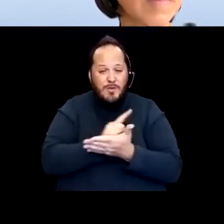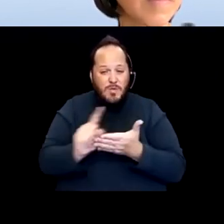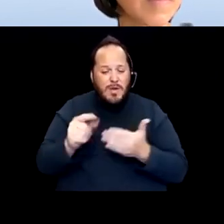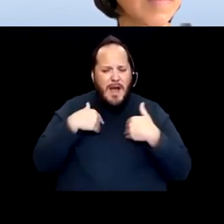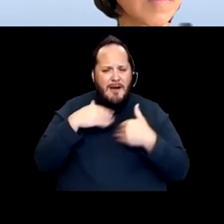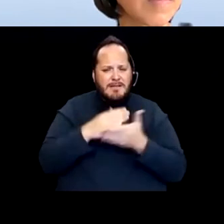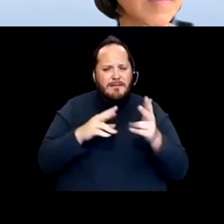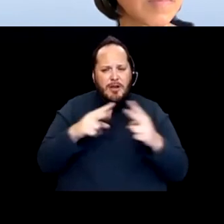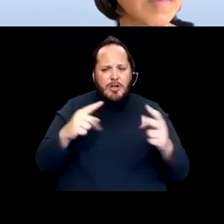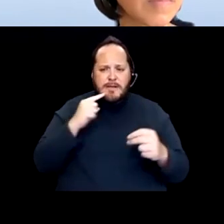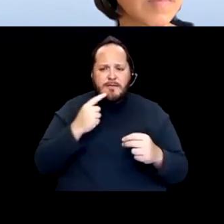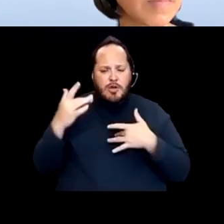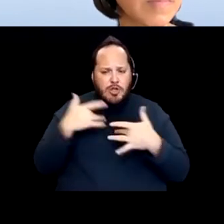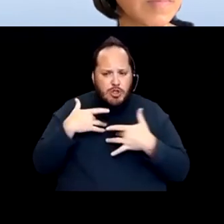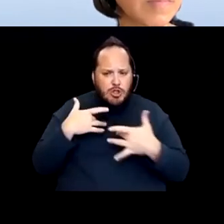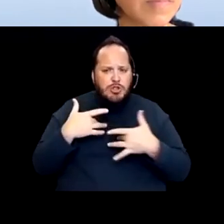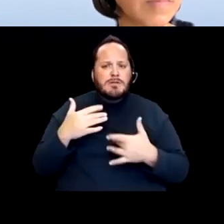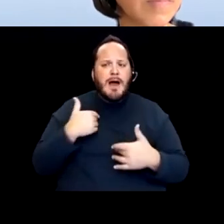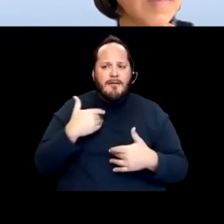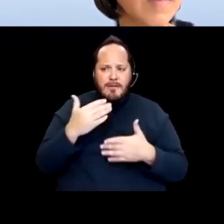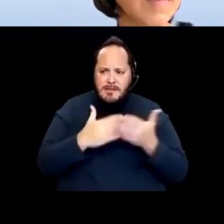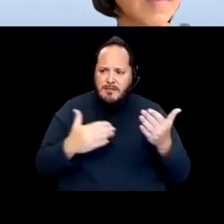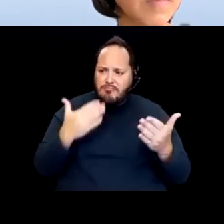and reasons why they don't wanna get vaccinated.